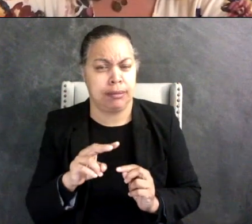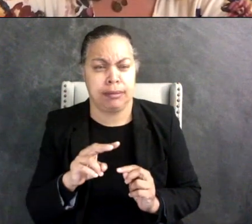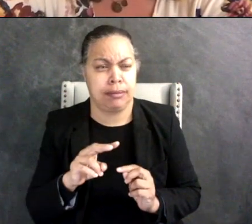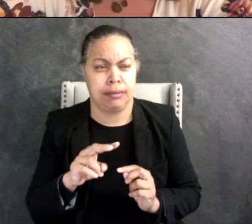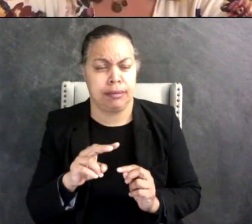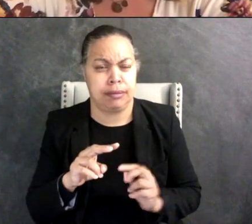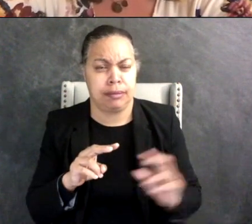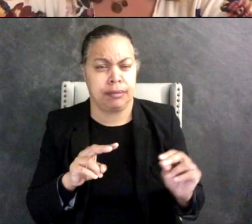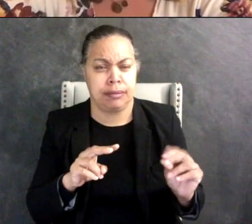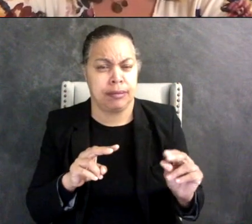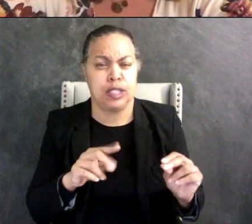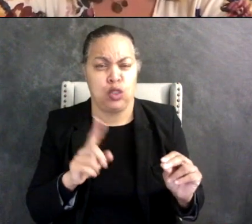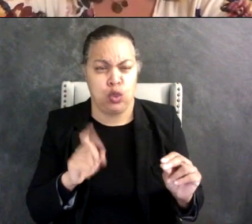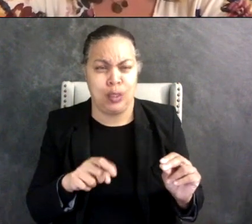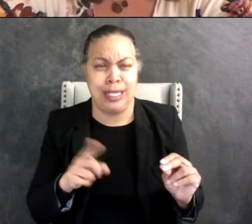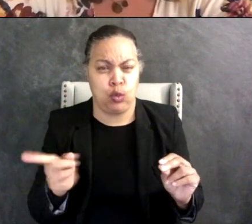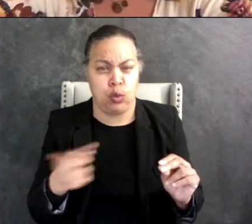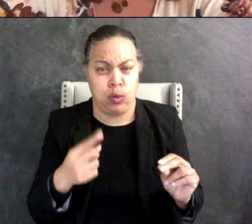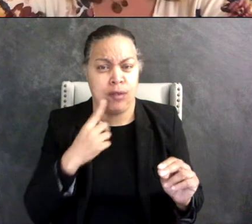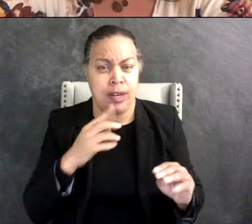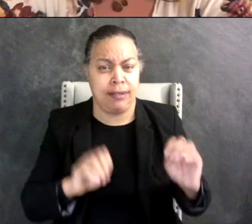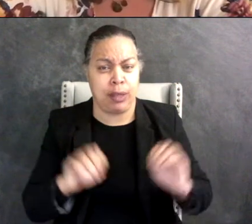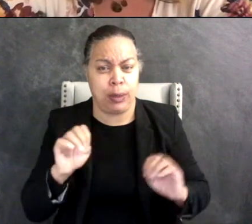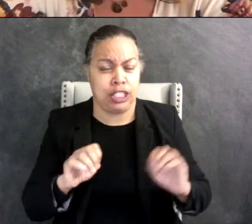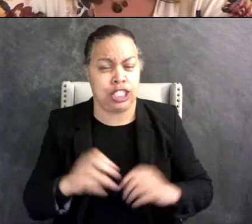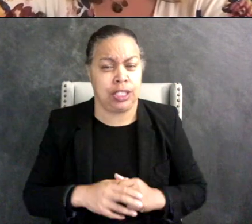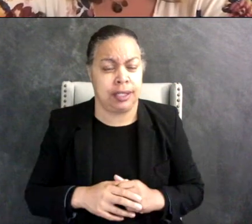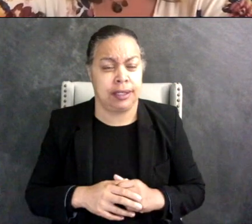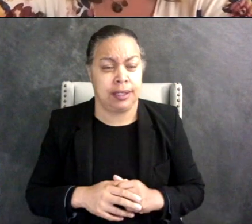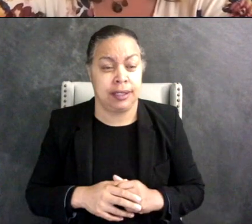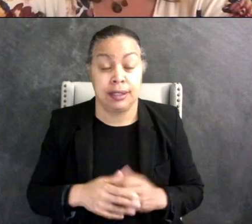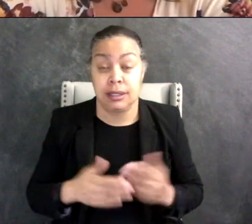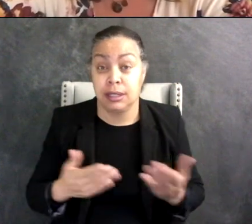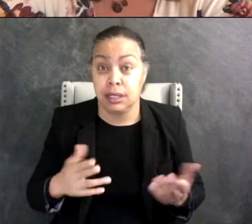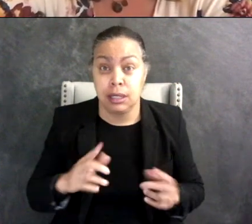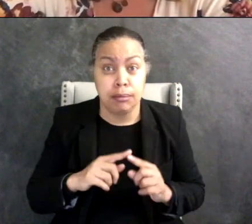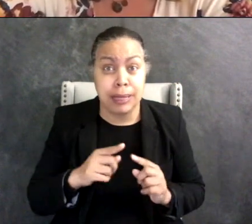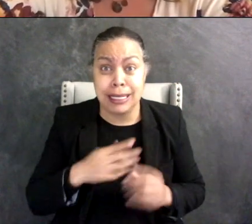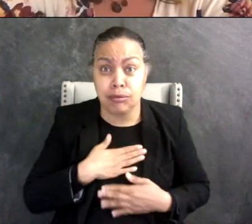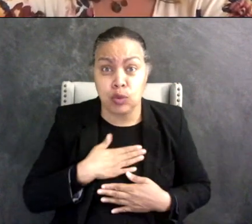that's like you need to have him evaluated but he was having fun so we didn't really think there was